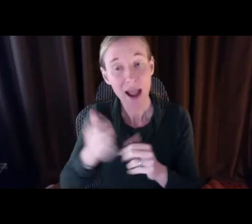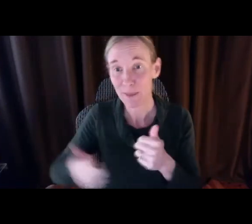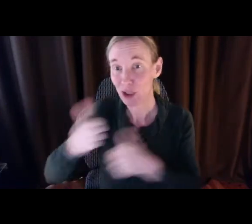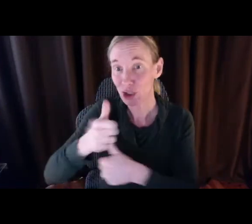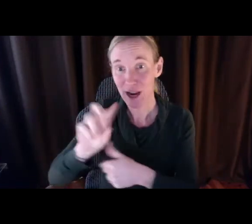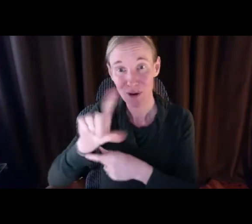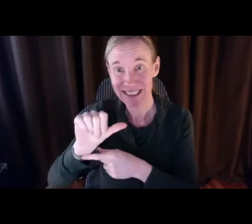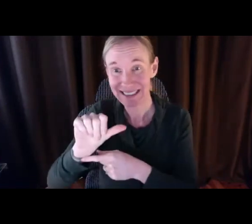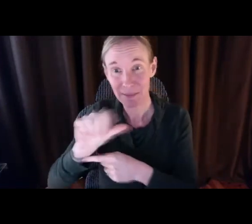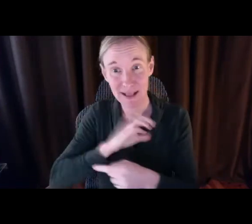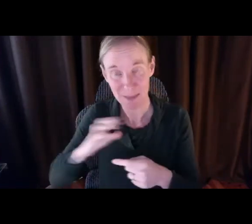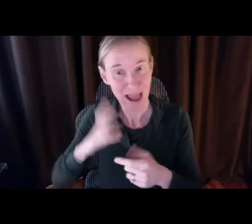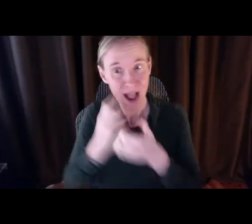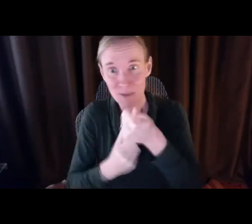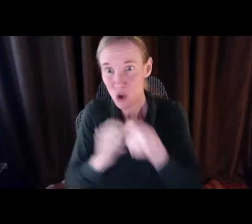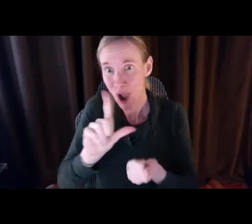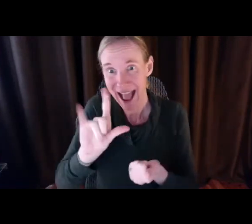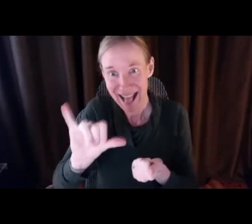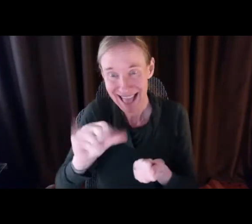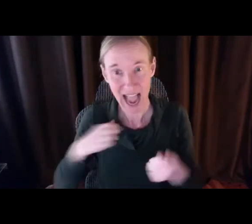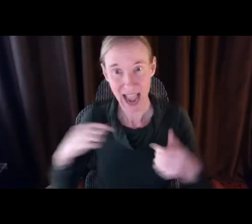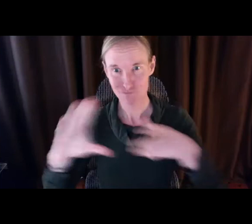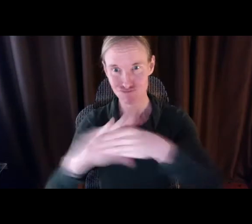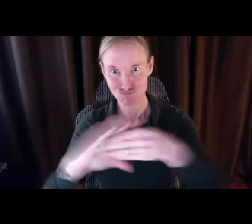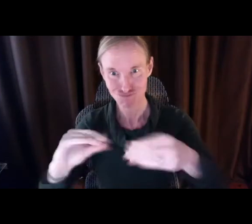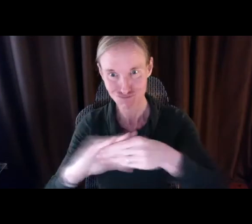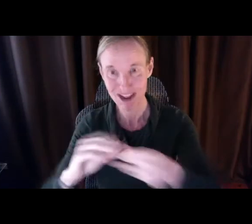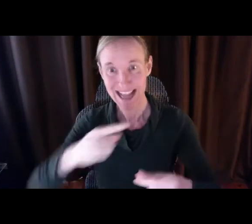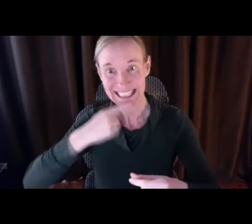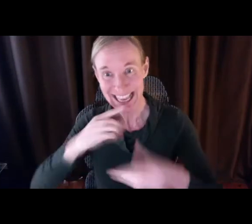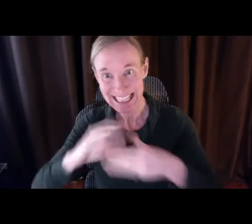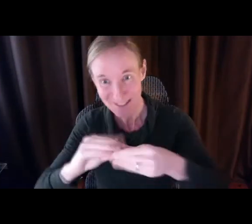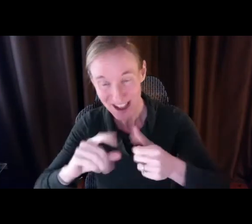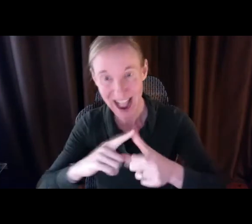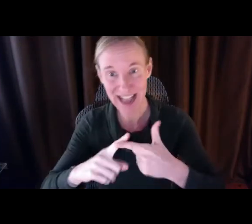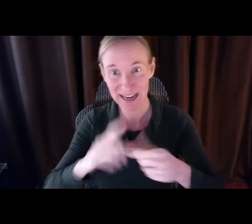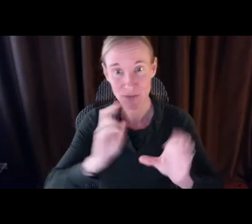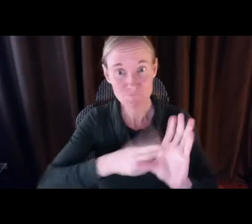support home care workers because you do so much to support all of us. I'm your ally in this fight. I've